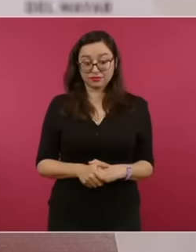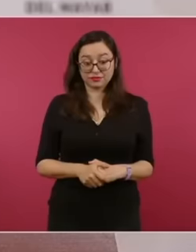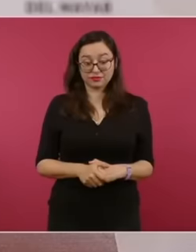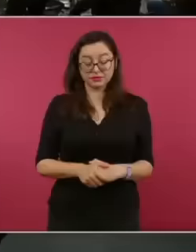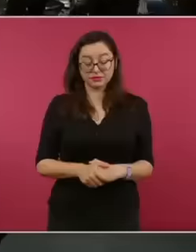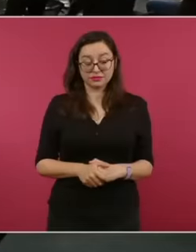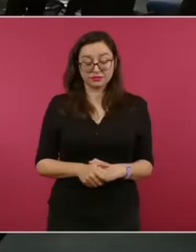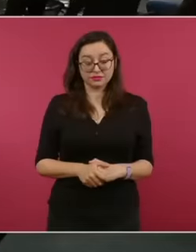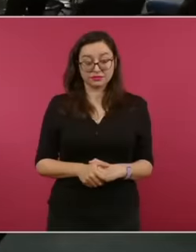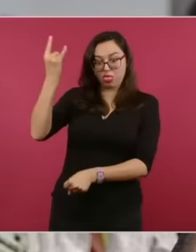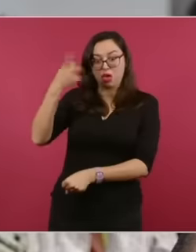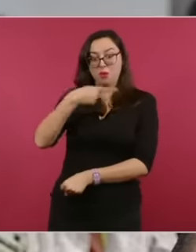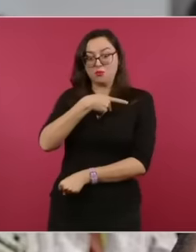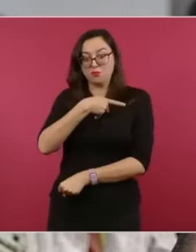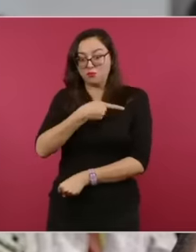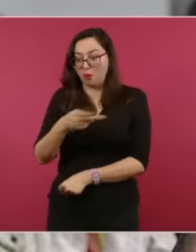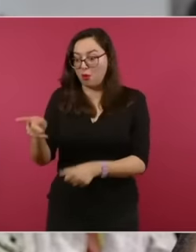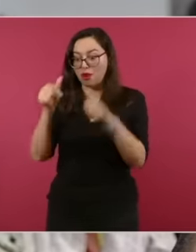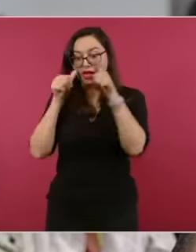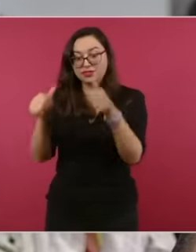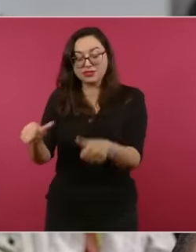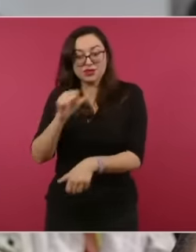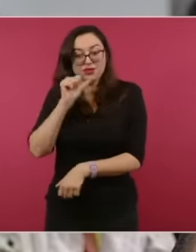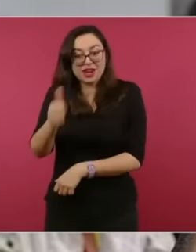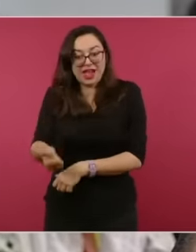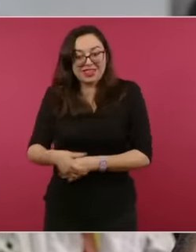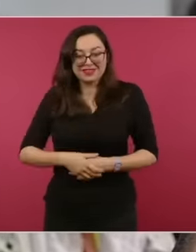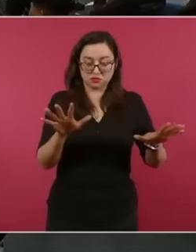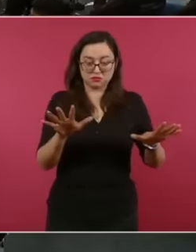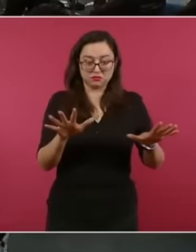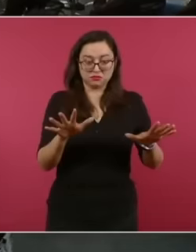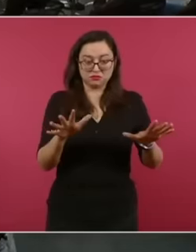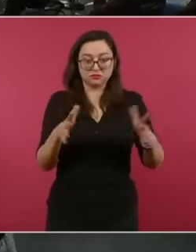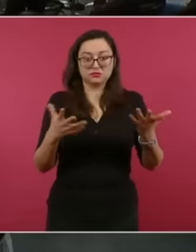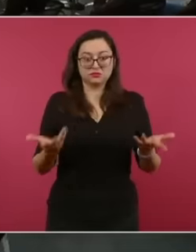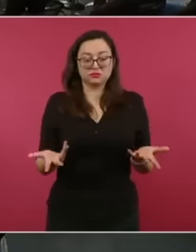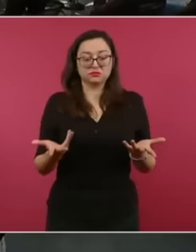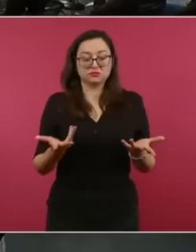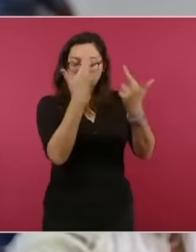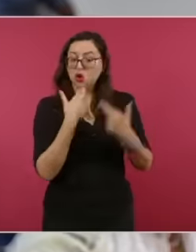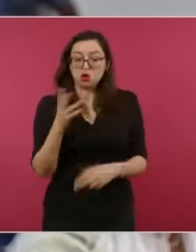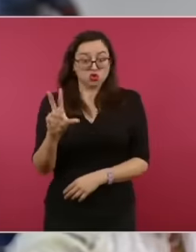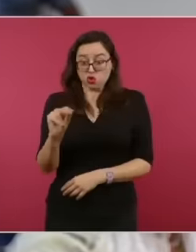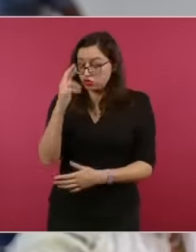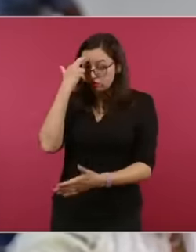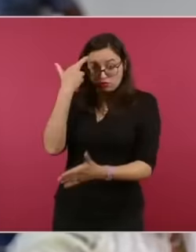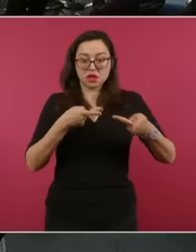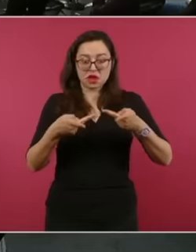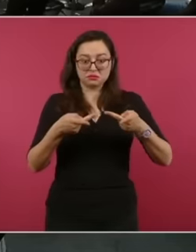precisely these are the priority plans that we have